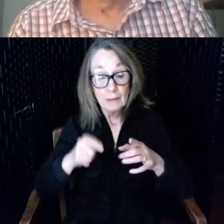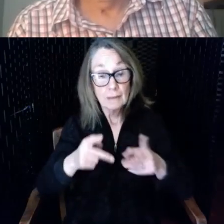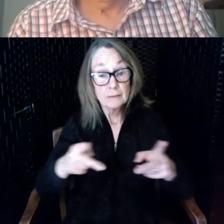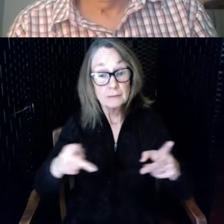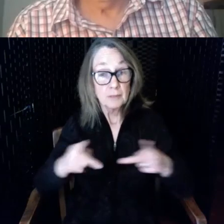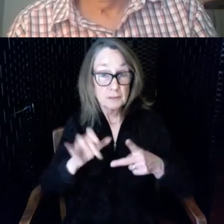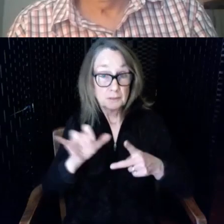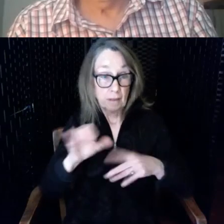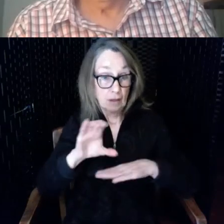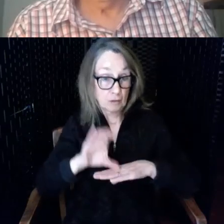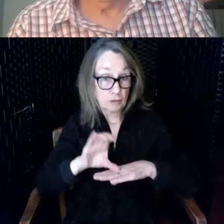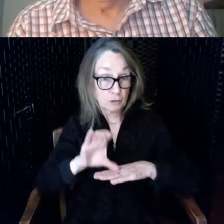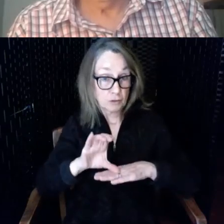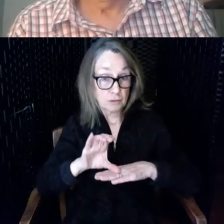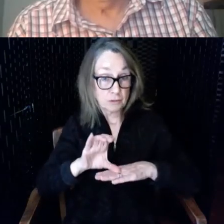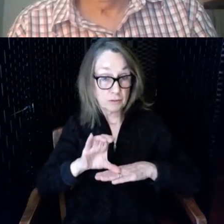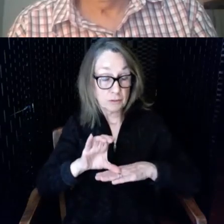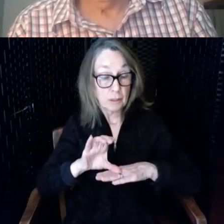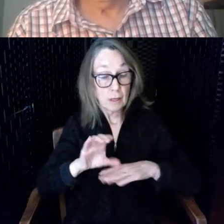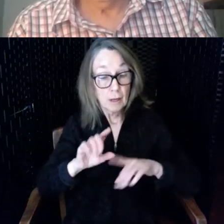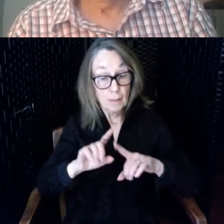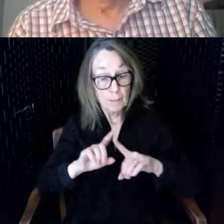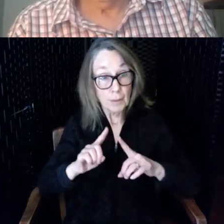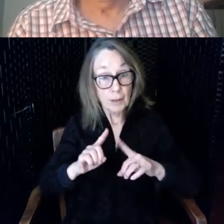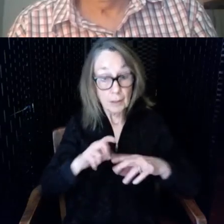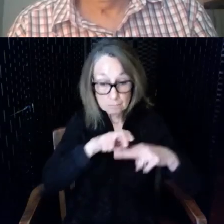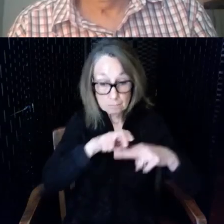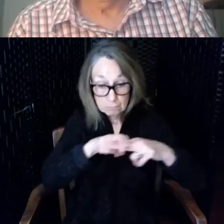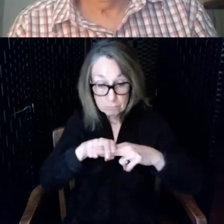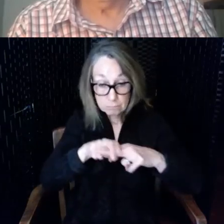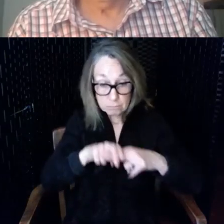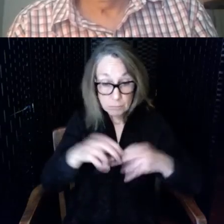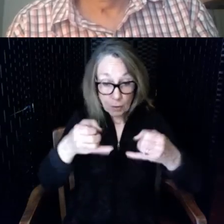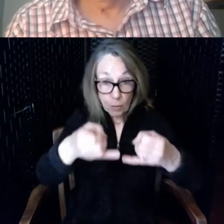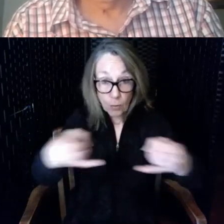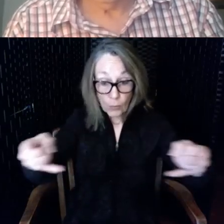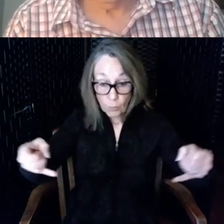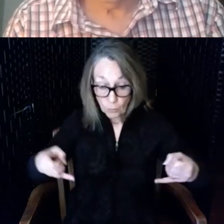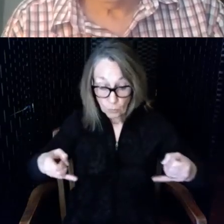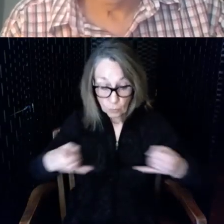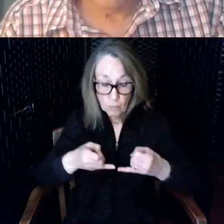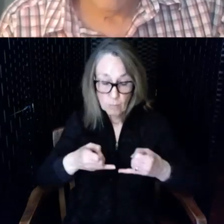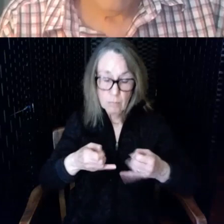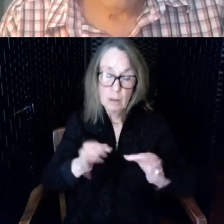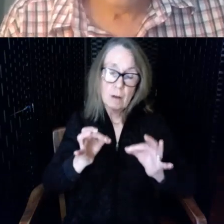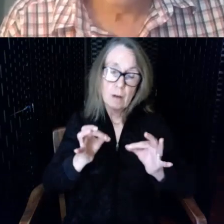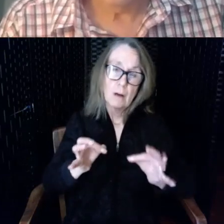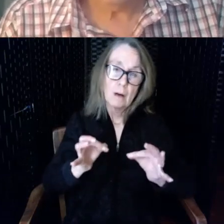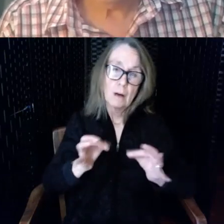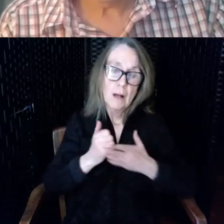area that I showed you it's very helpful to people who are hard of hearing the